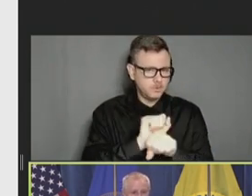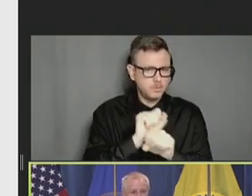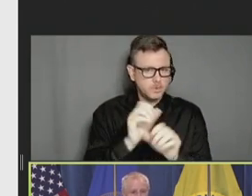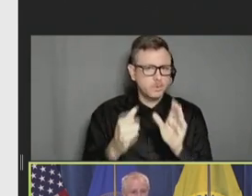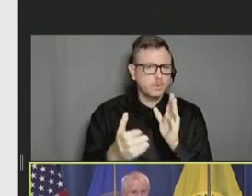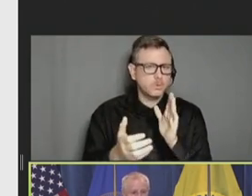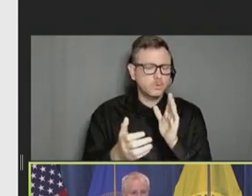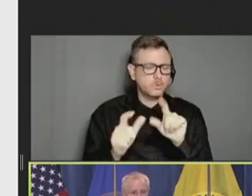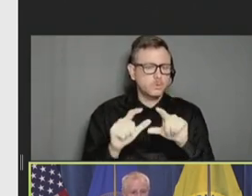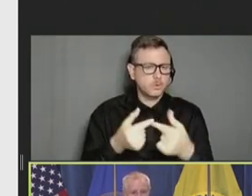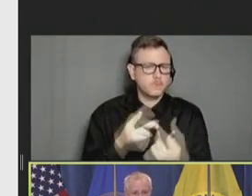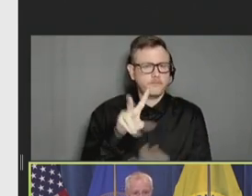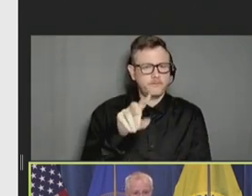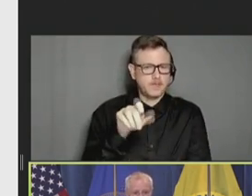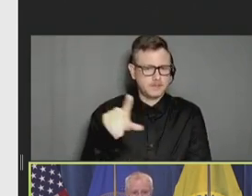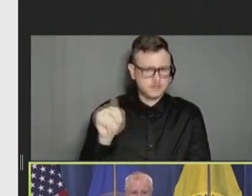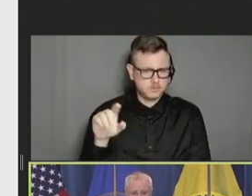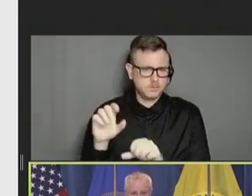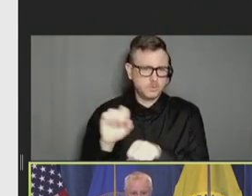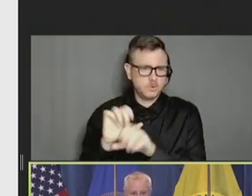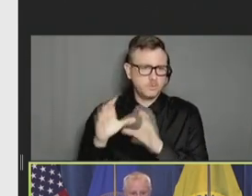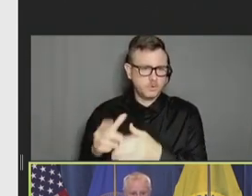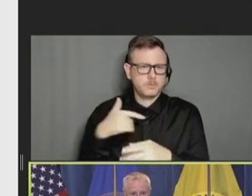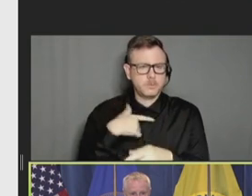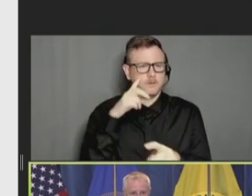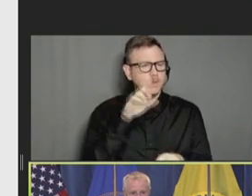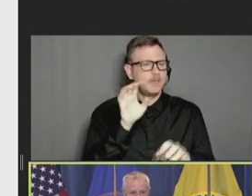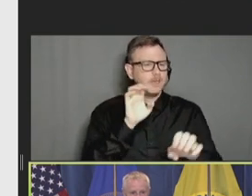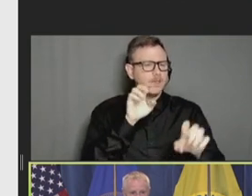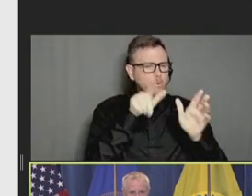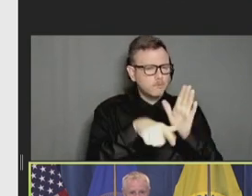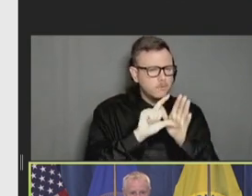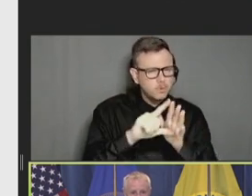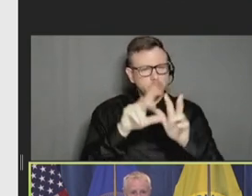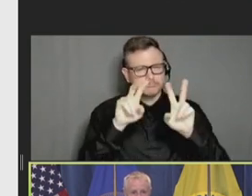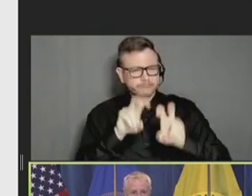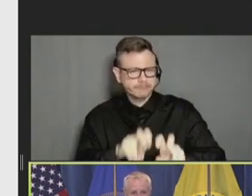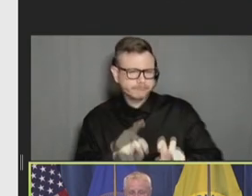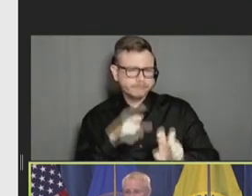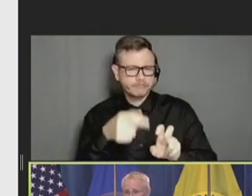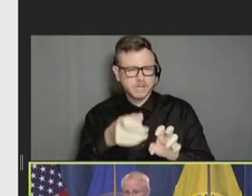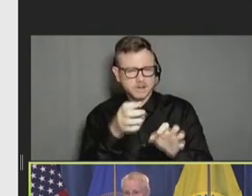of reviewing, evaluating, and interpreting post-authorization and approval of COVID-19